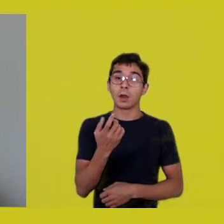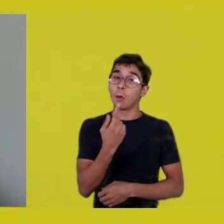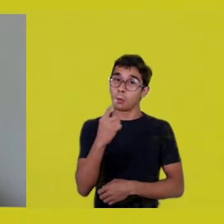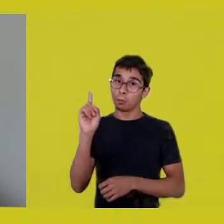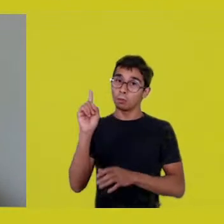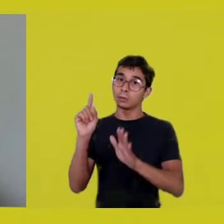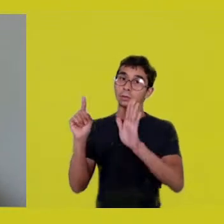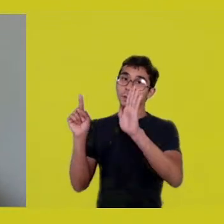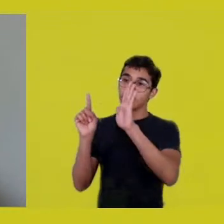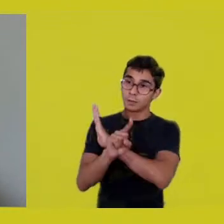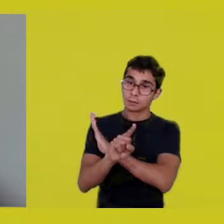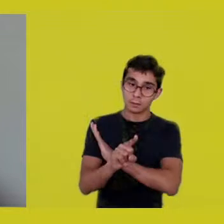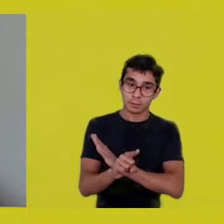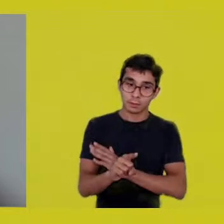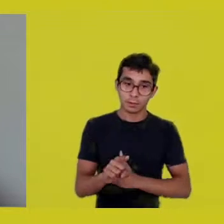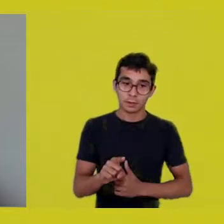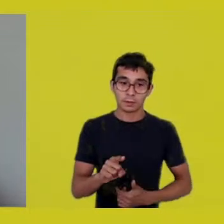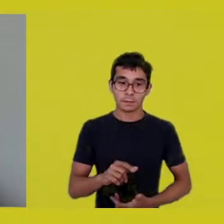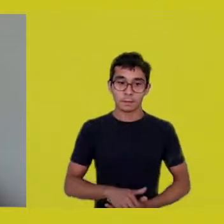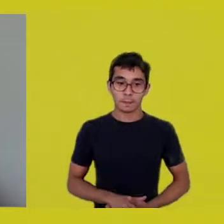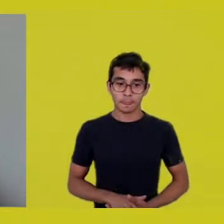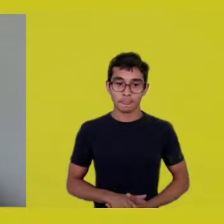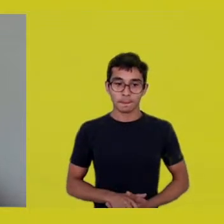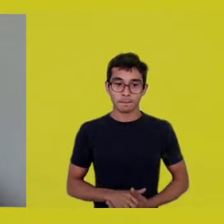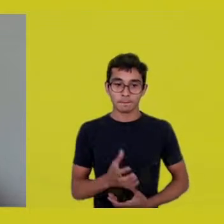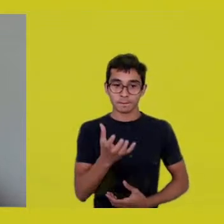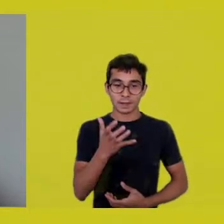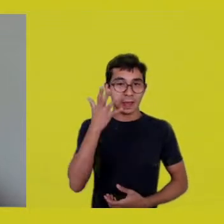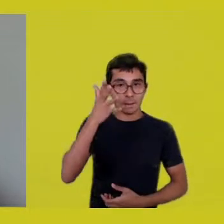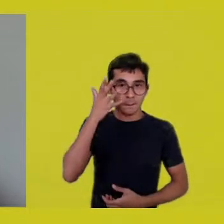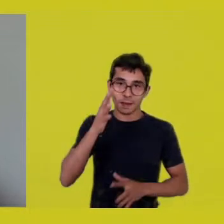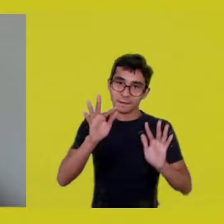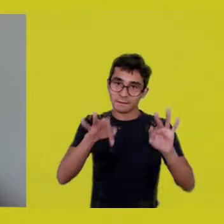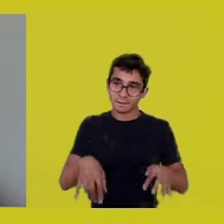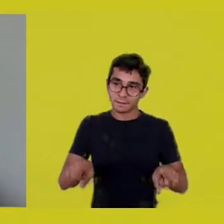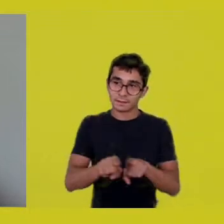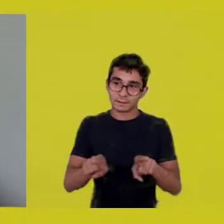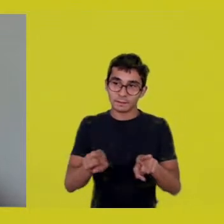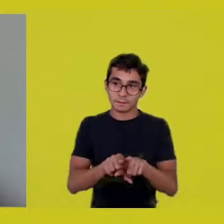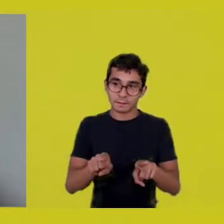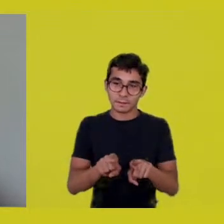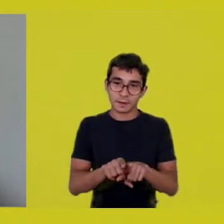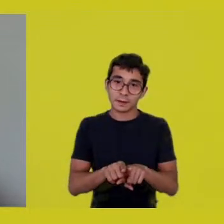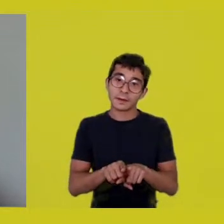that perhaps you’d want to comment in your final considerations: